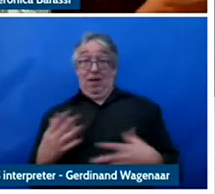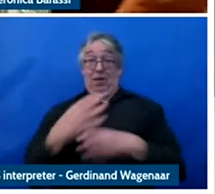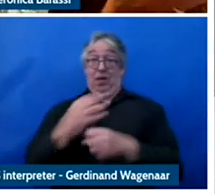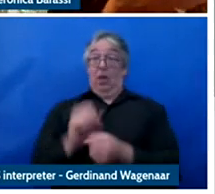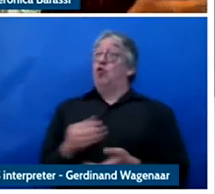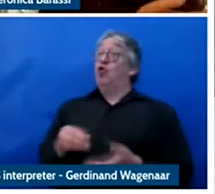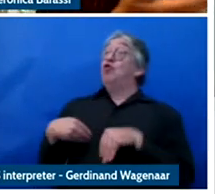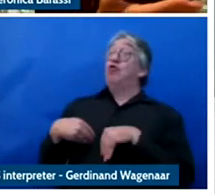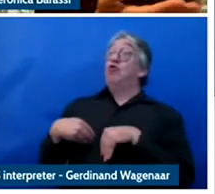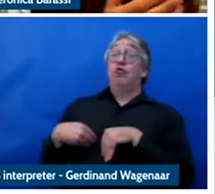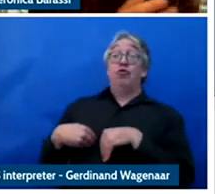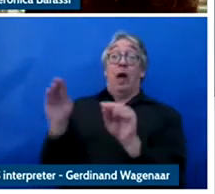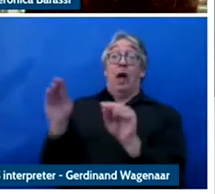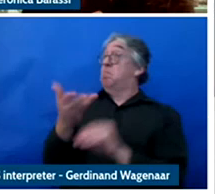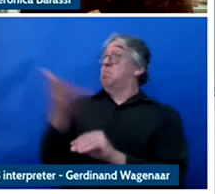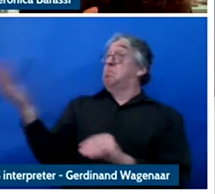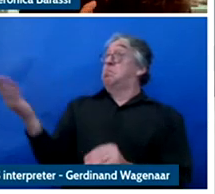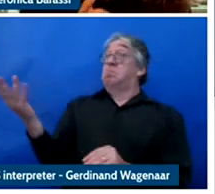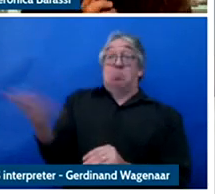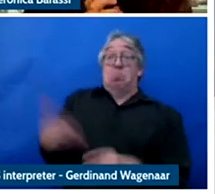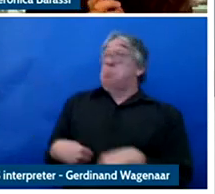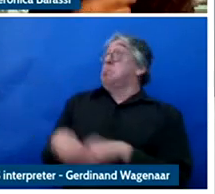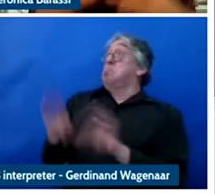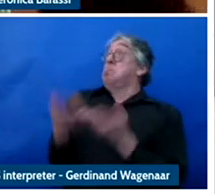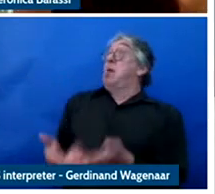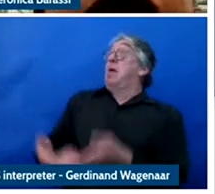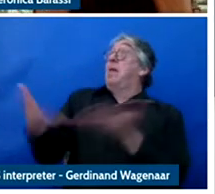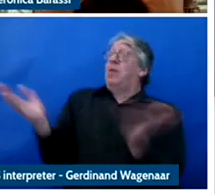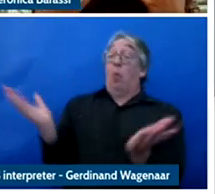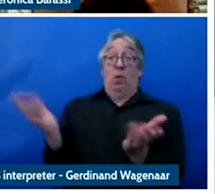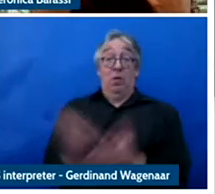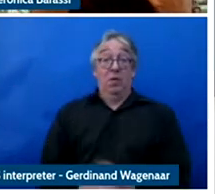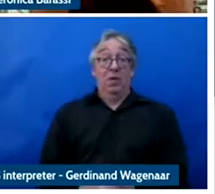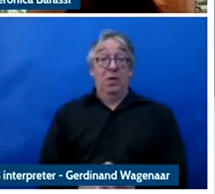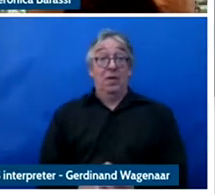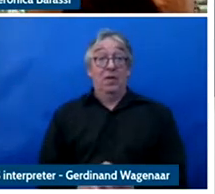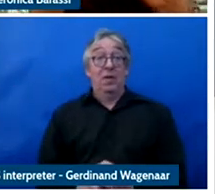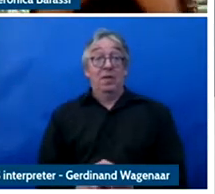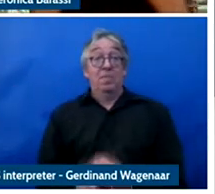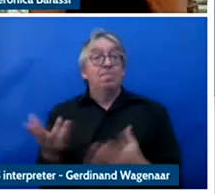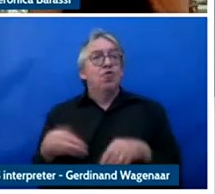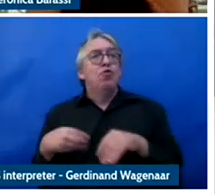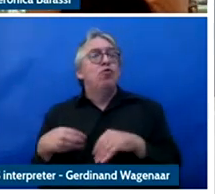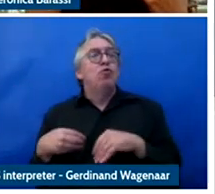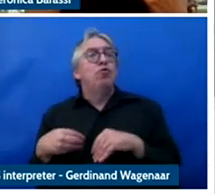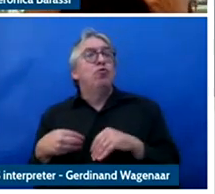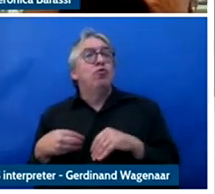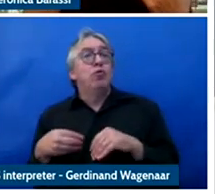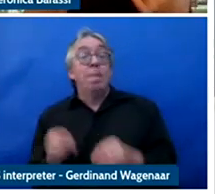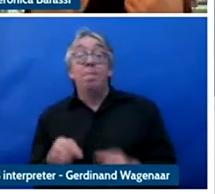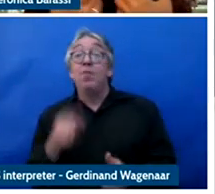to whoever wants to buy them basically and they sell these profile and is they